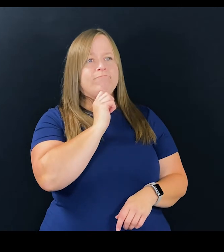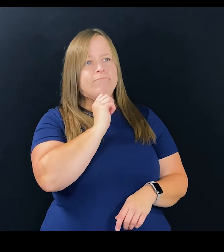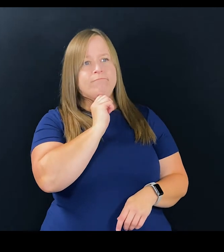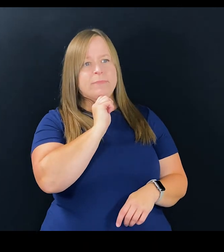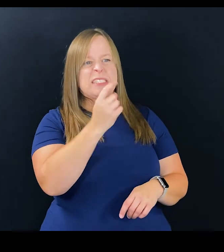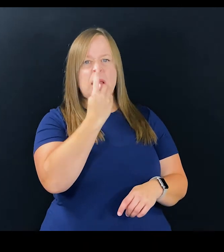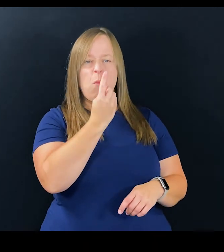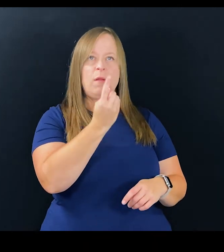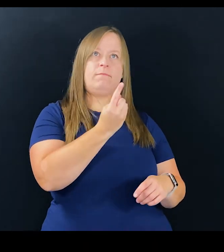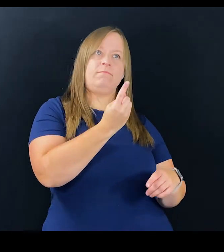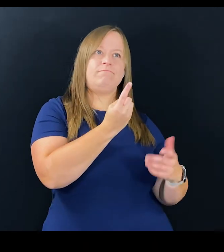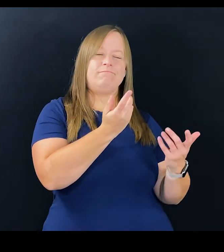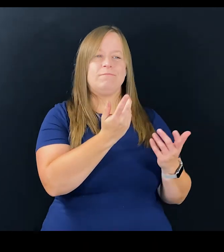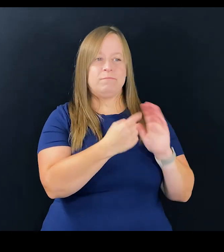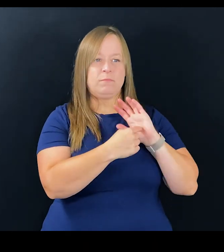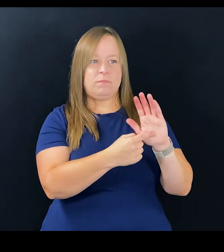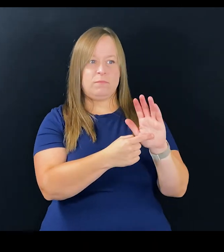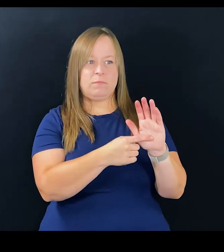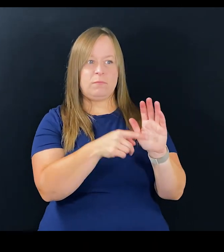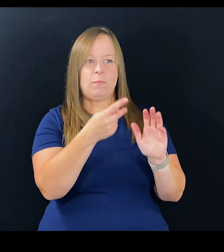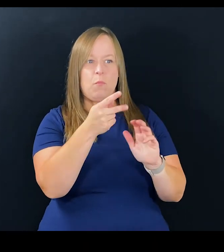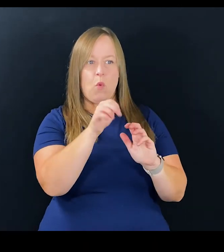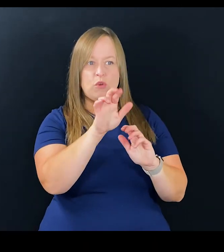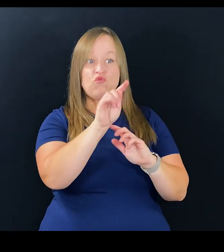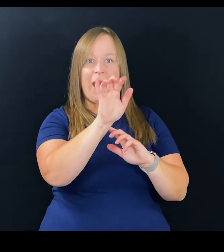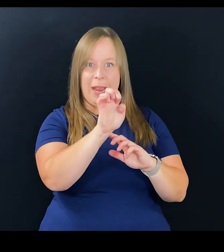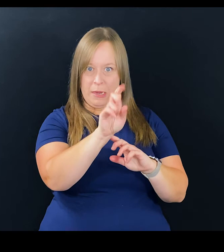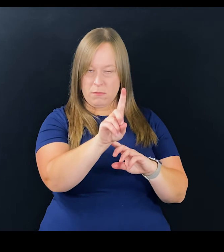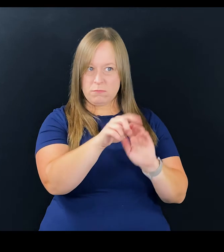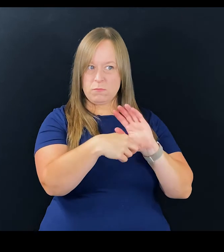TV and there is someone being portrayed